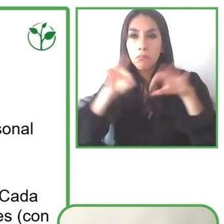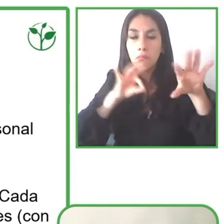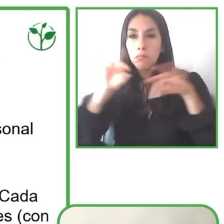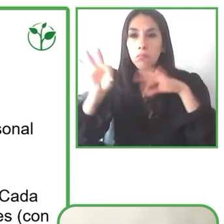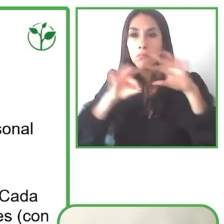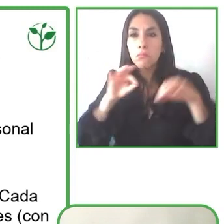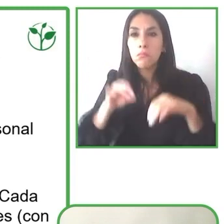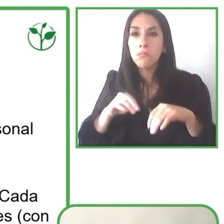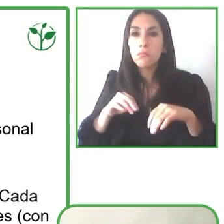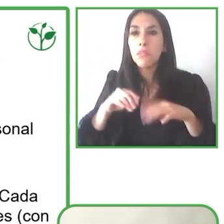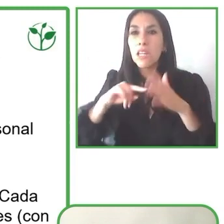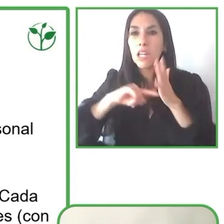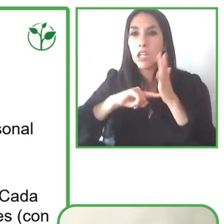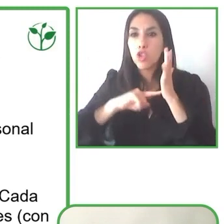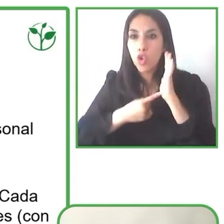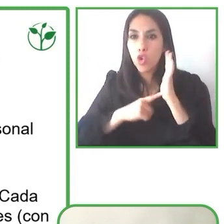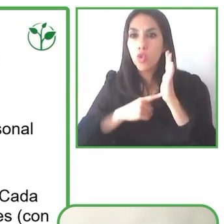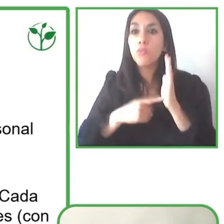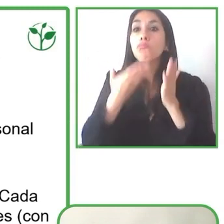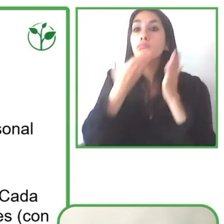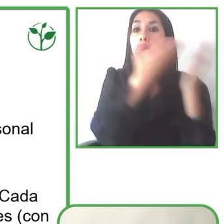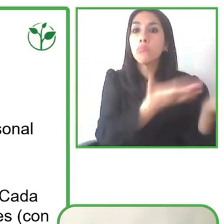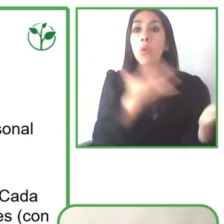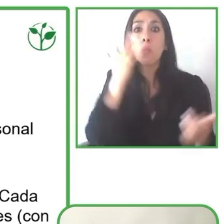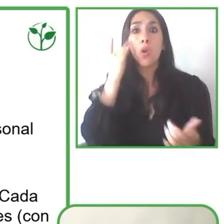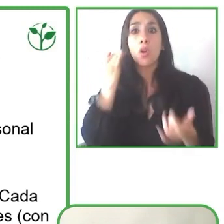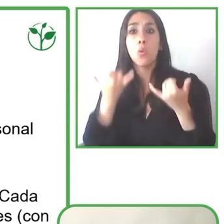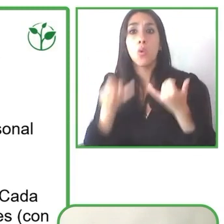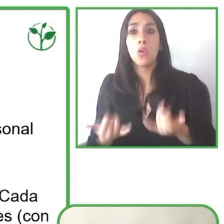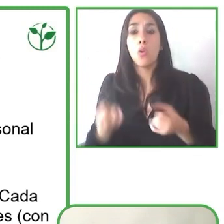so we always need to leverage those outside resources as well.